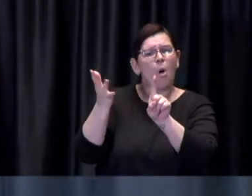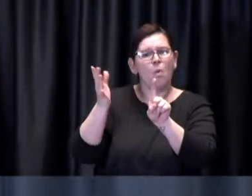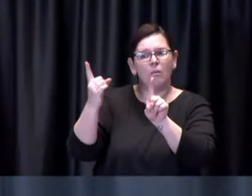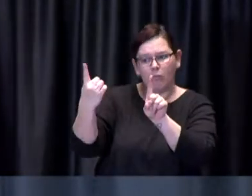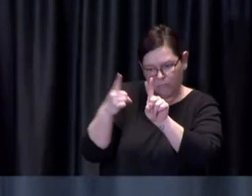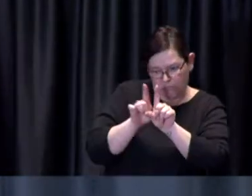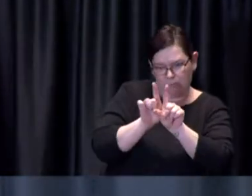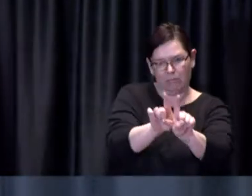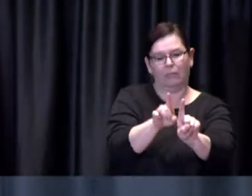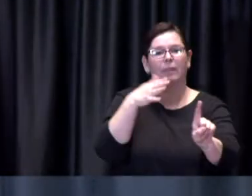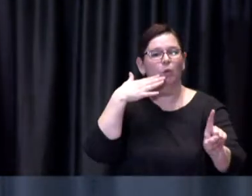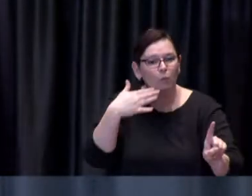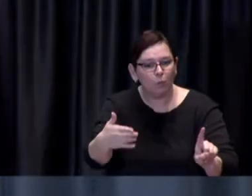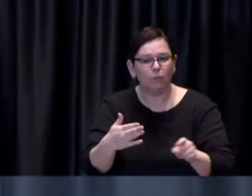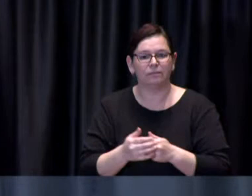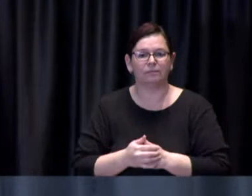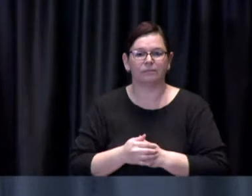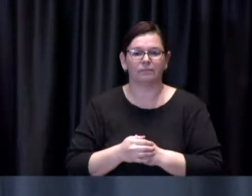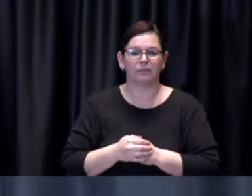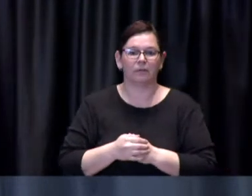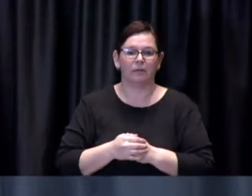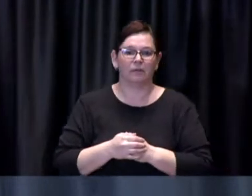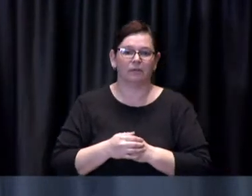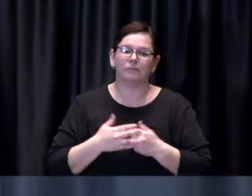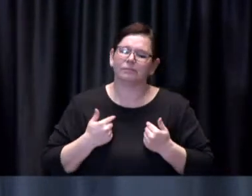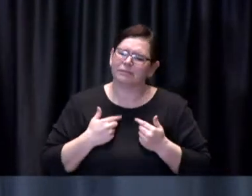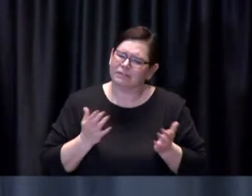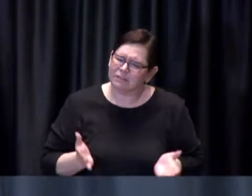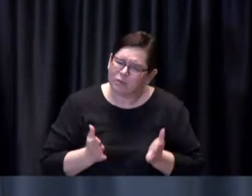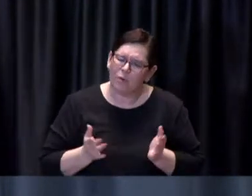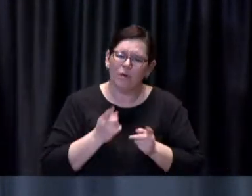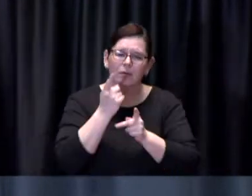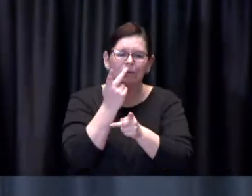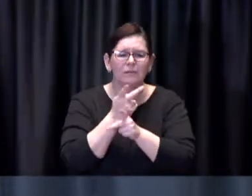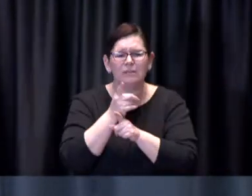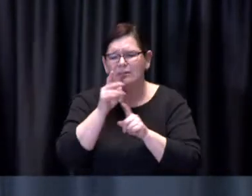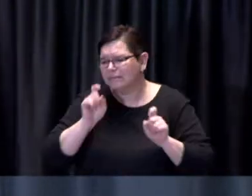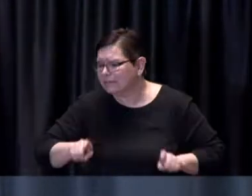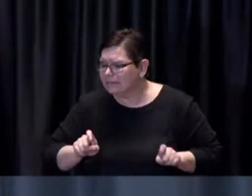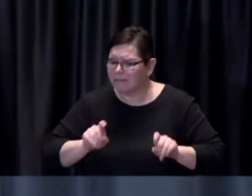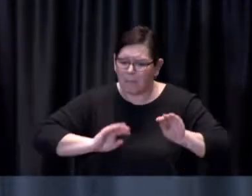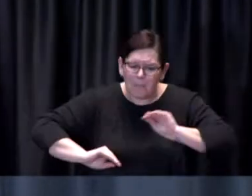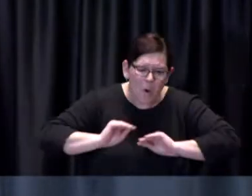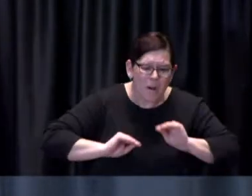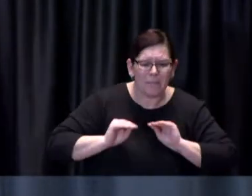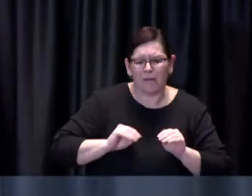I continue to encourage anyone who requires a mobility device, such as a walker or a wheelchair,